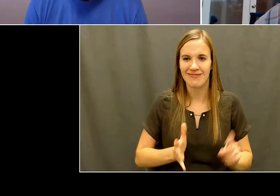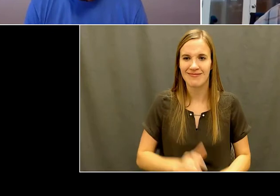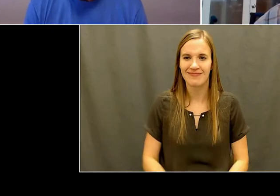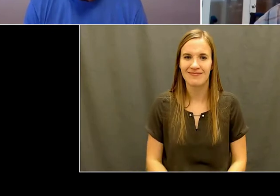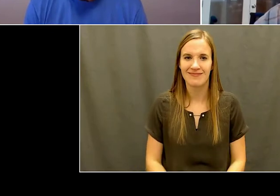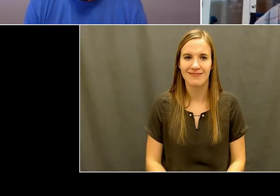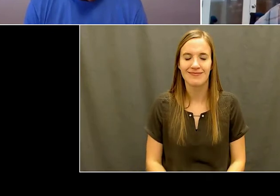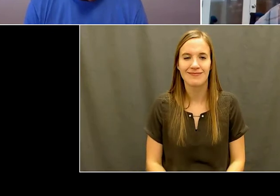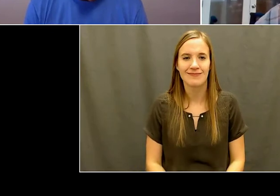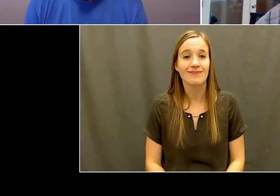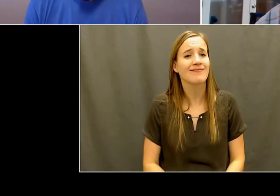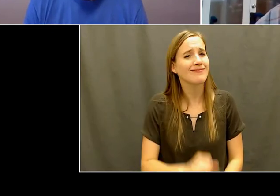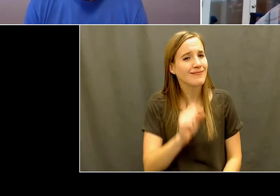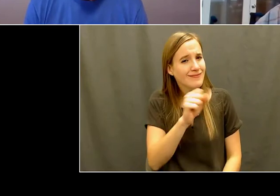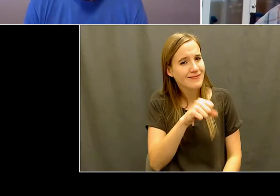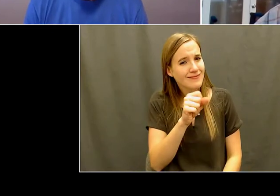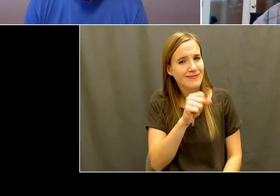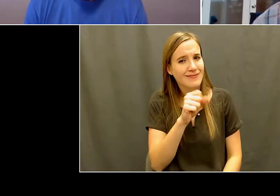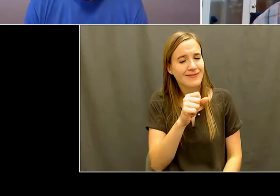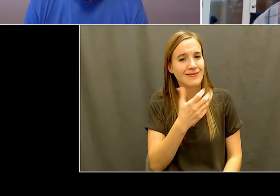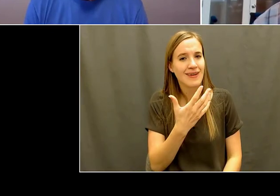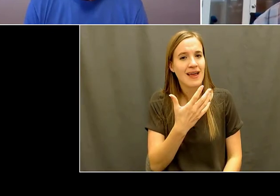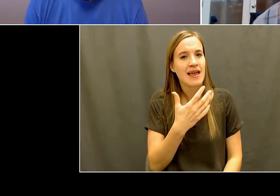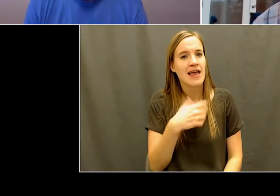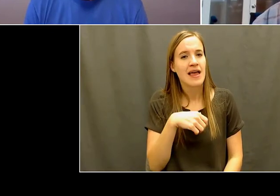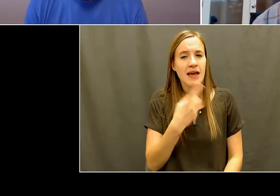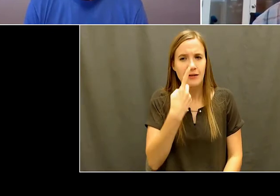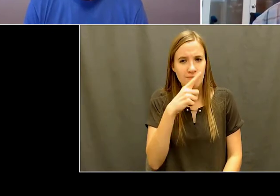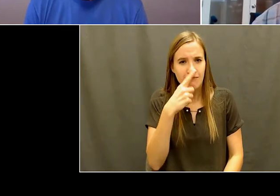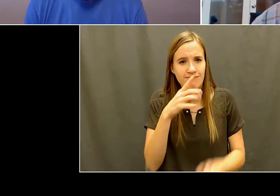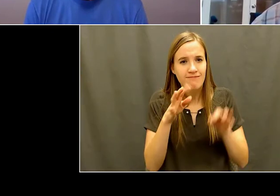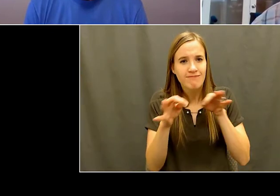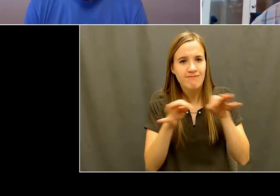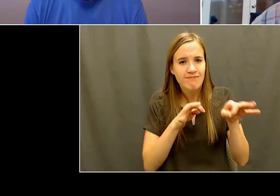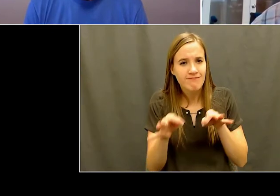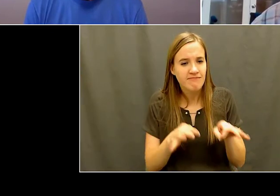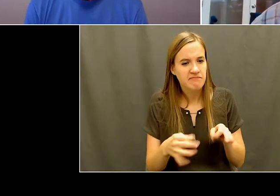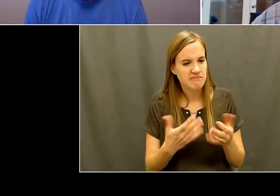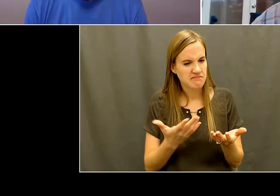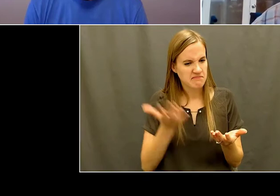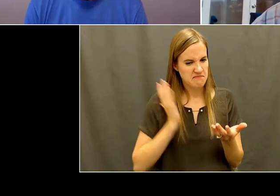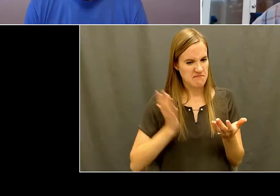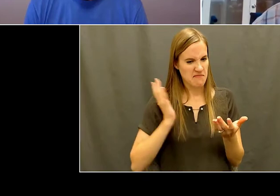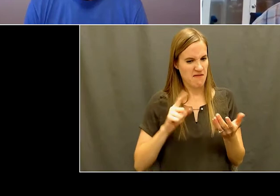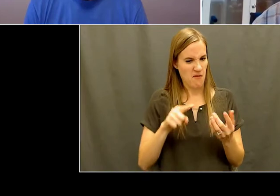back in those early days with equipment, you know, like